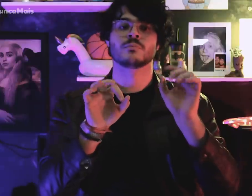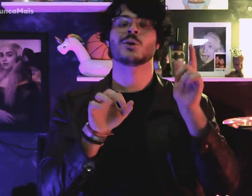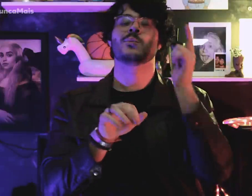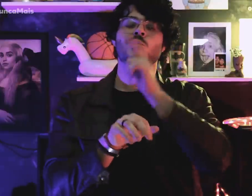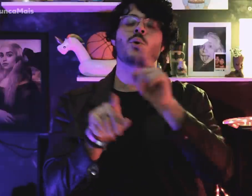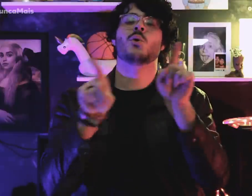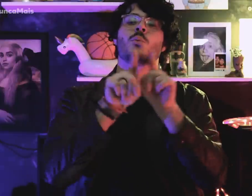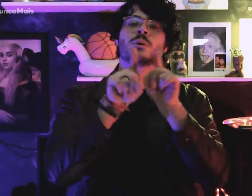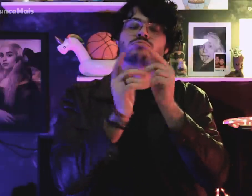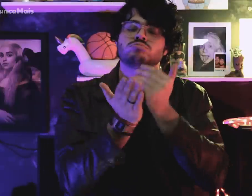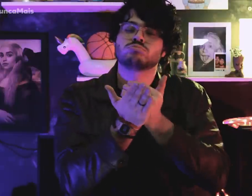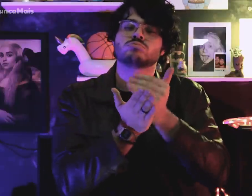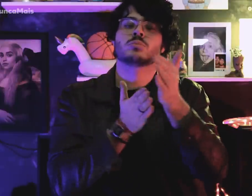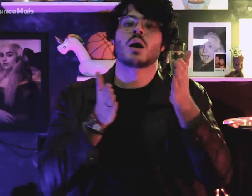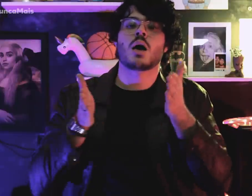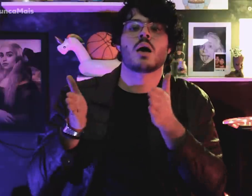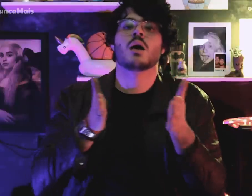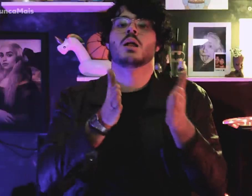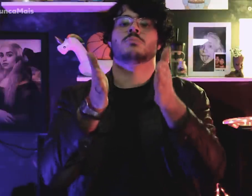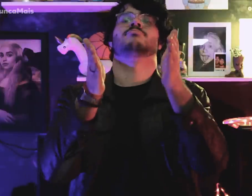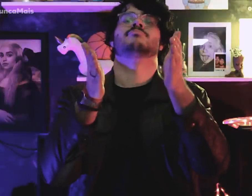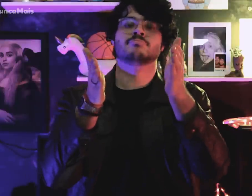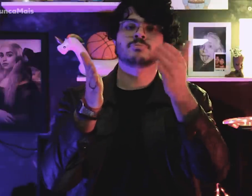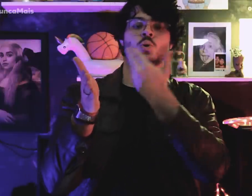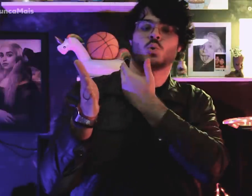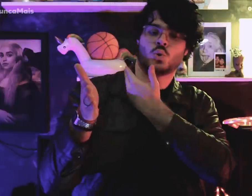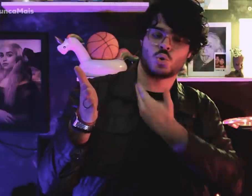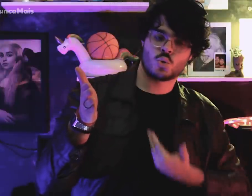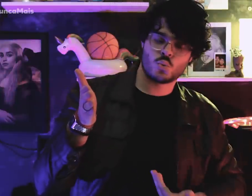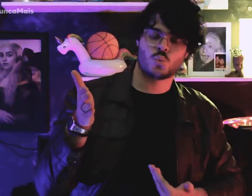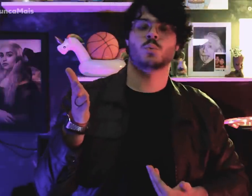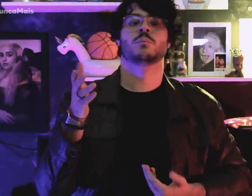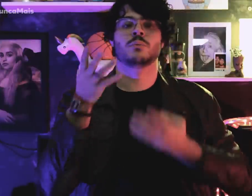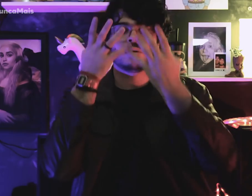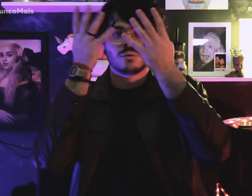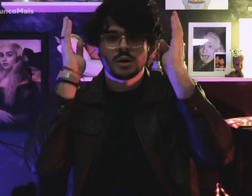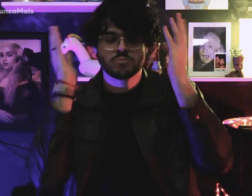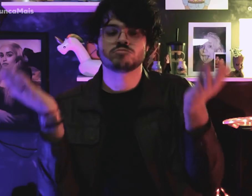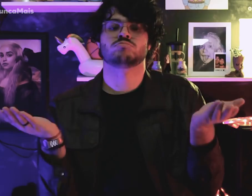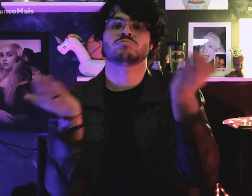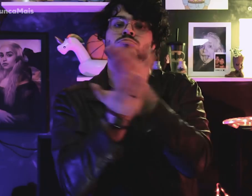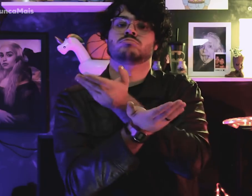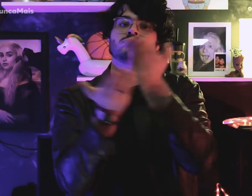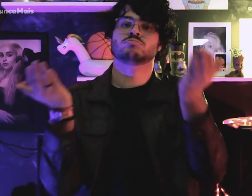with the redemocratization of the country, a new path between the State and indigenous peoples.